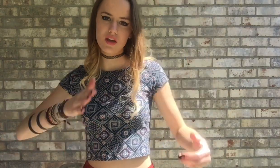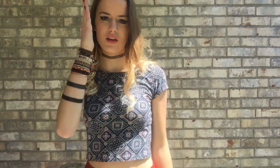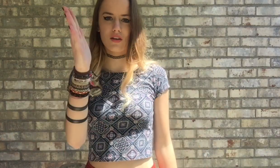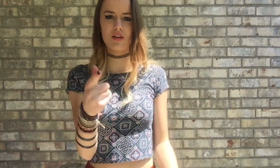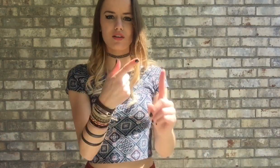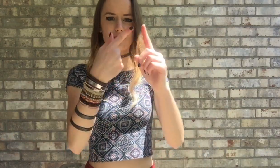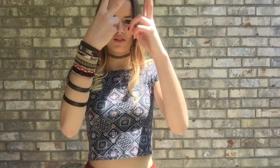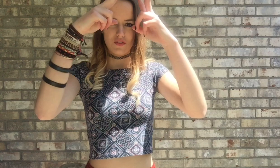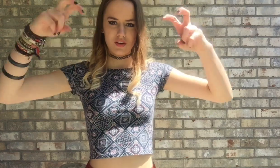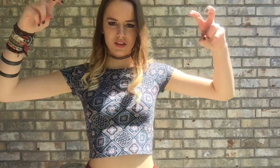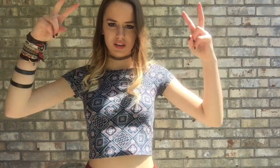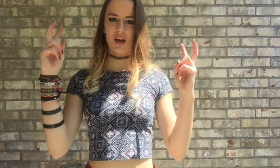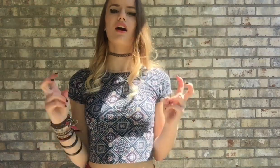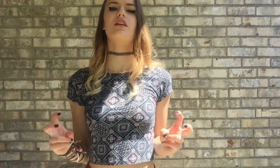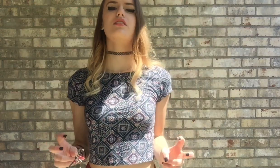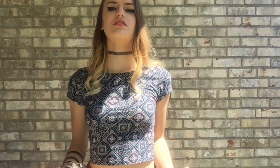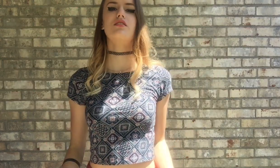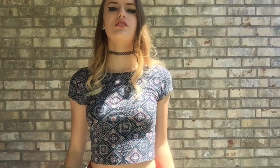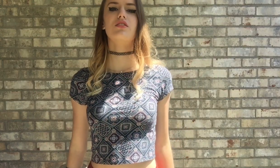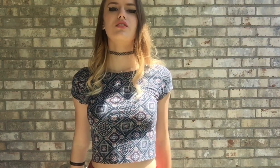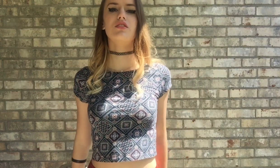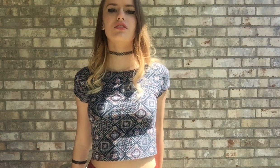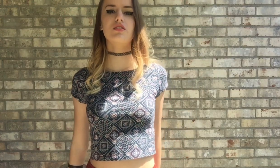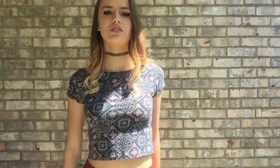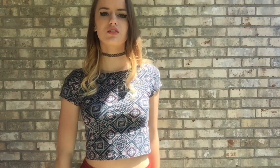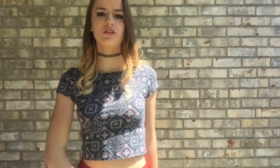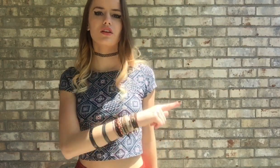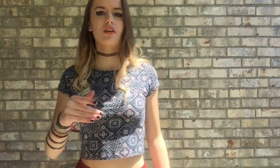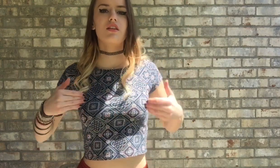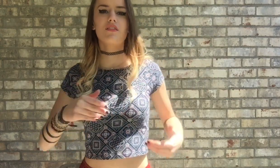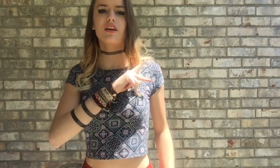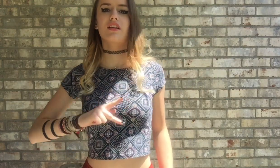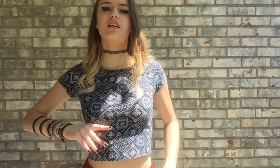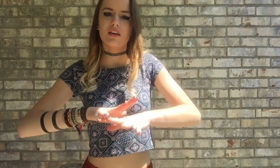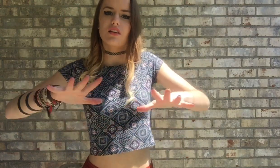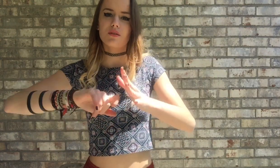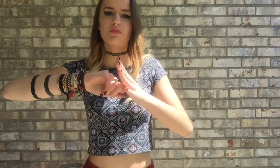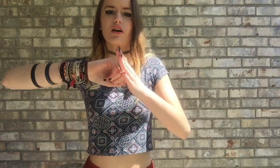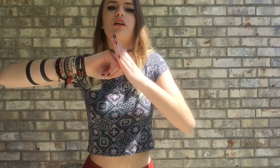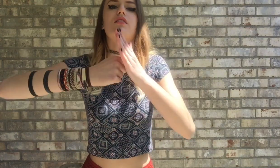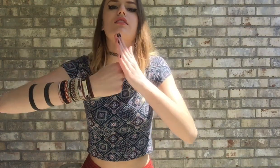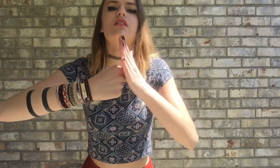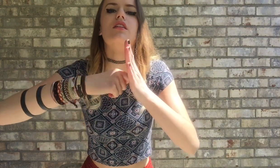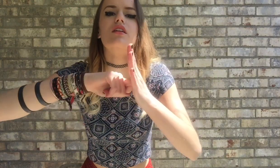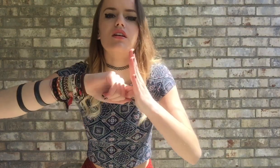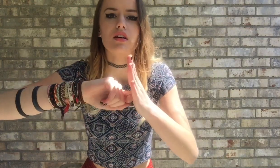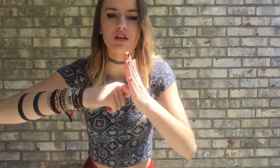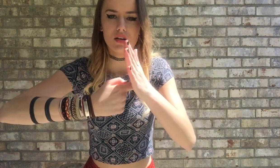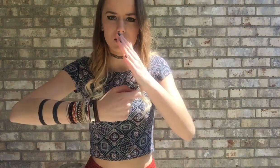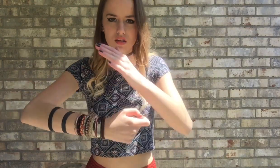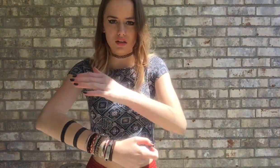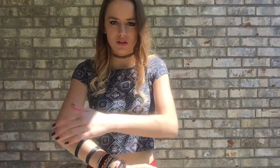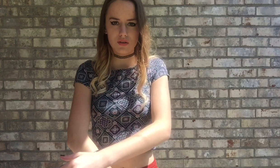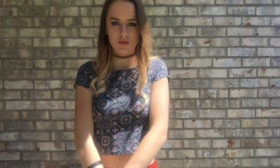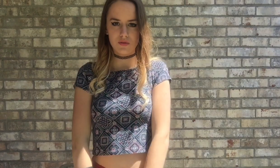I'm headed straight for the castle They've got the kingdom locked up